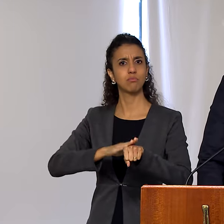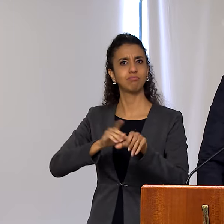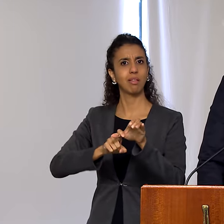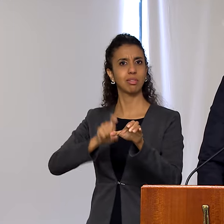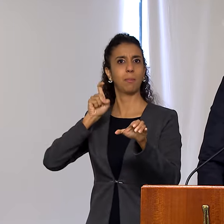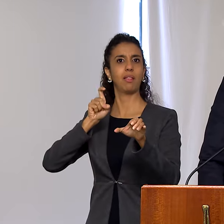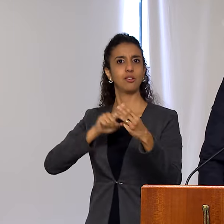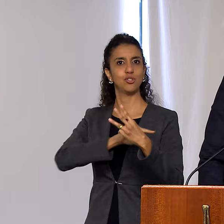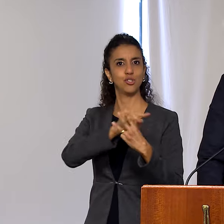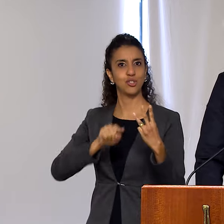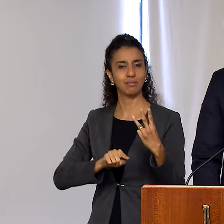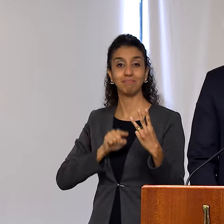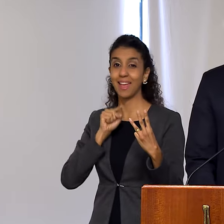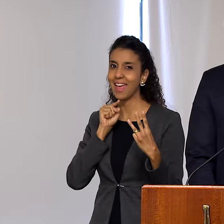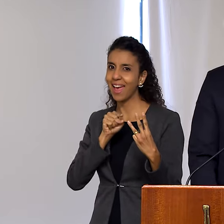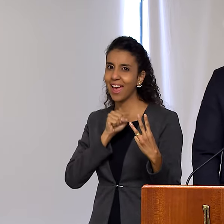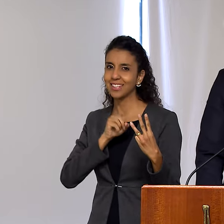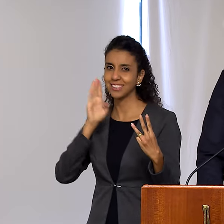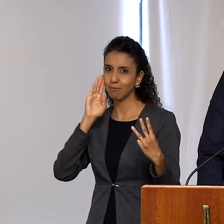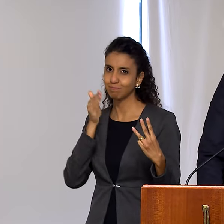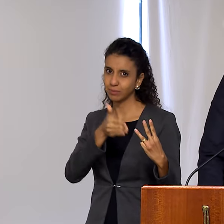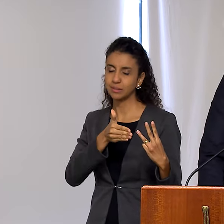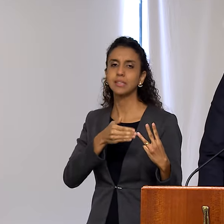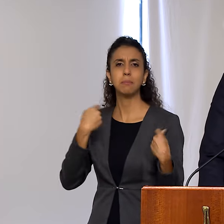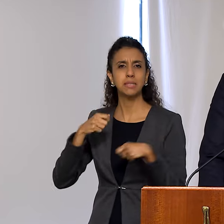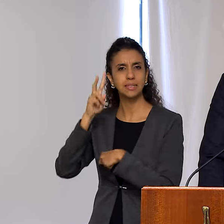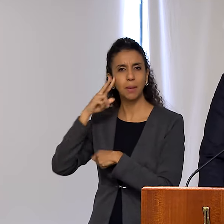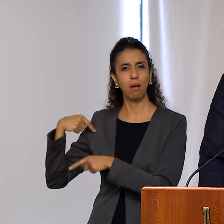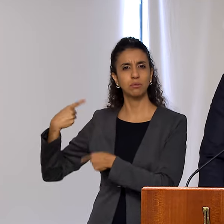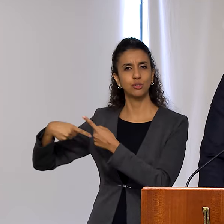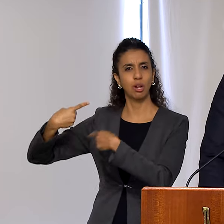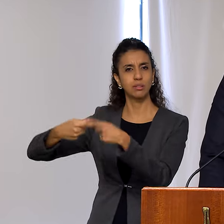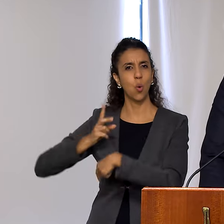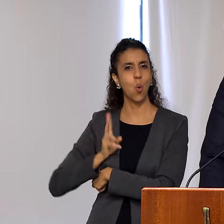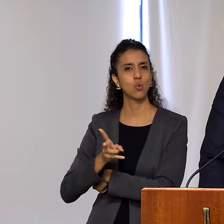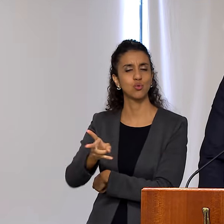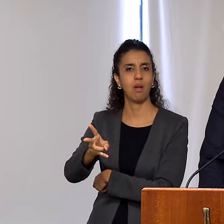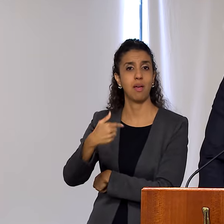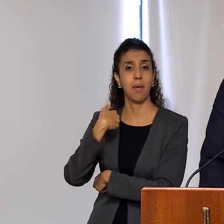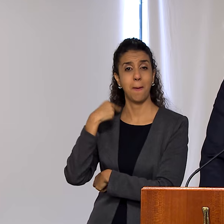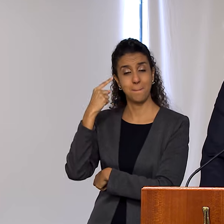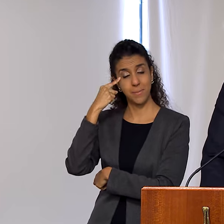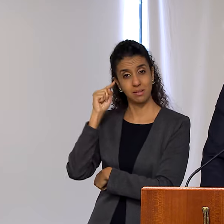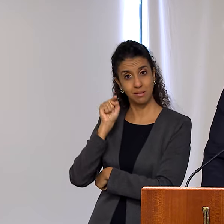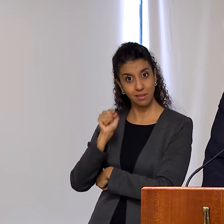It is this line of continuity that it is up to us to update with each generation. And it is in this spirit that I assume